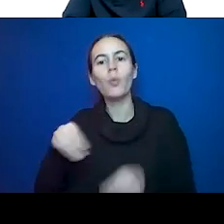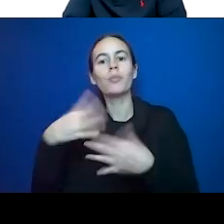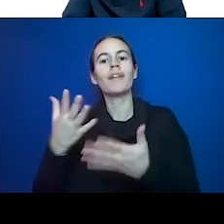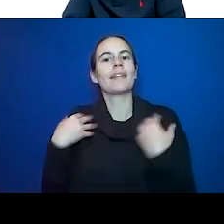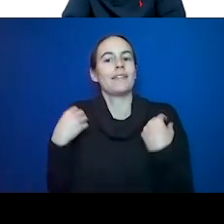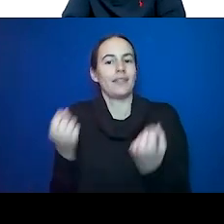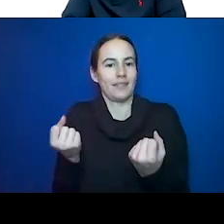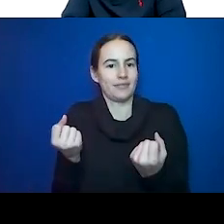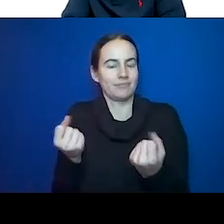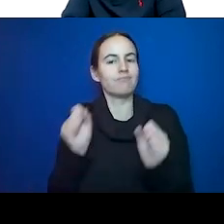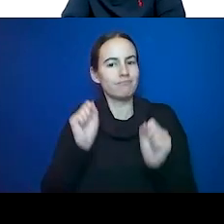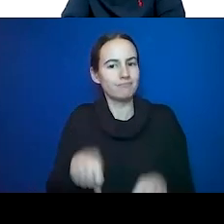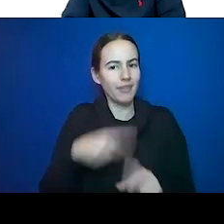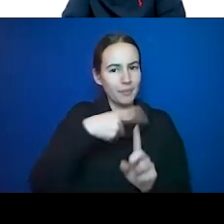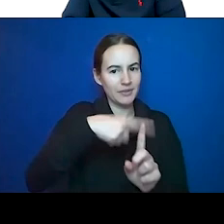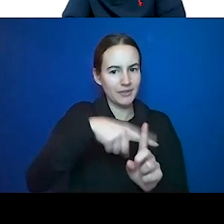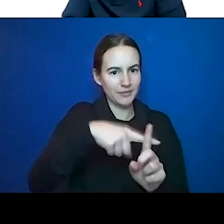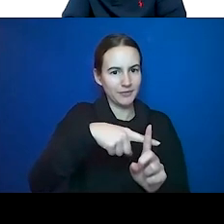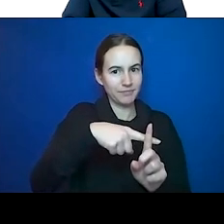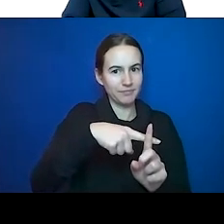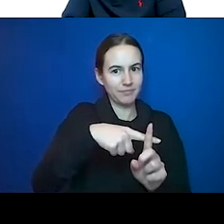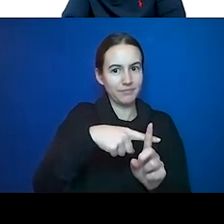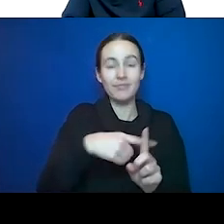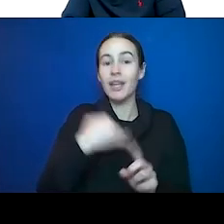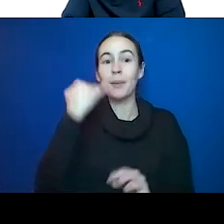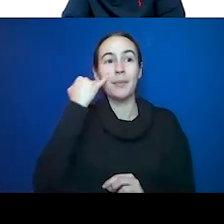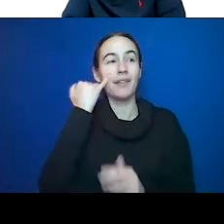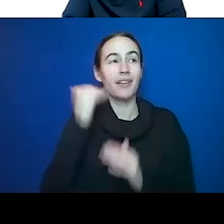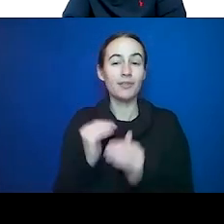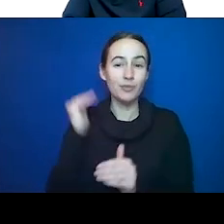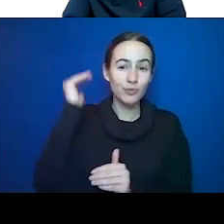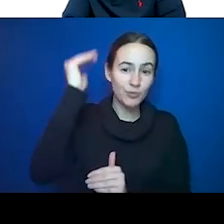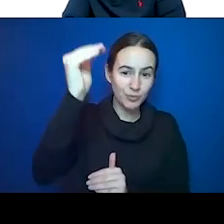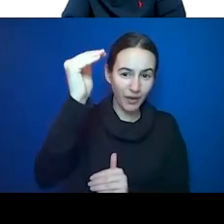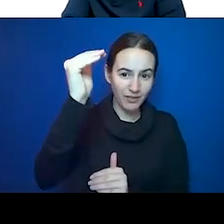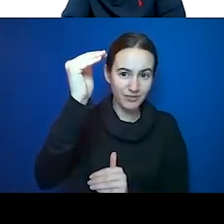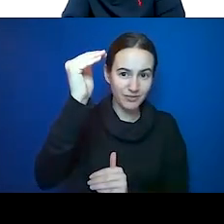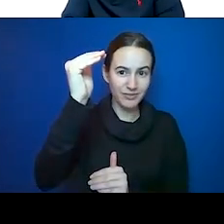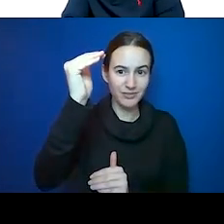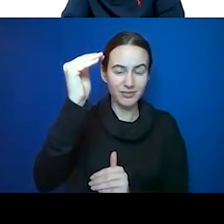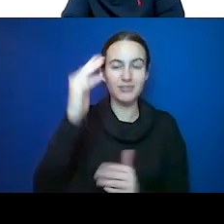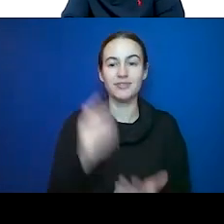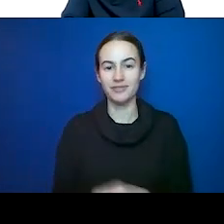this is running amuck, again, too much of a good thing,